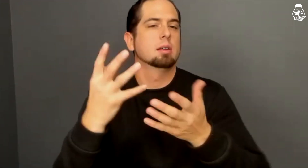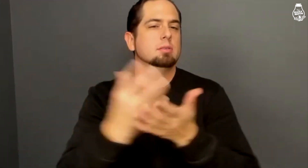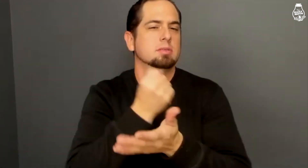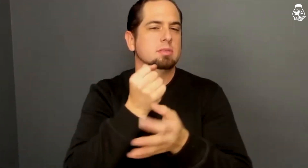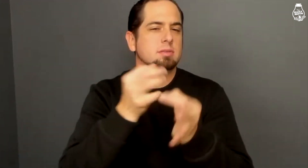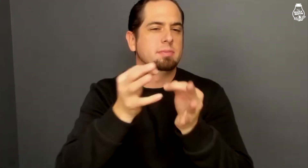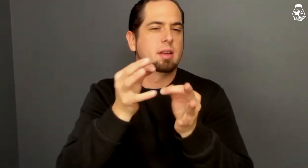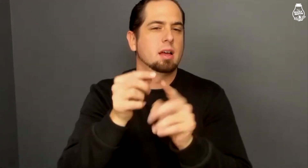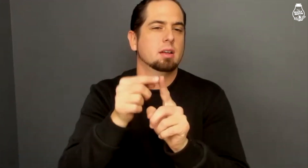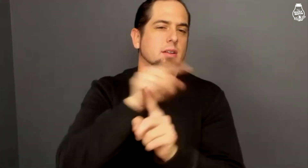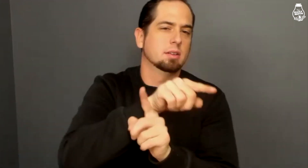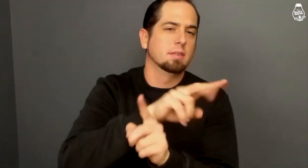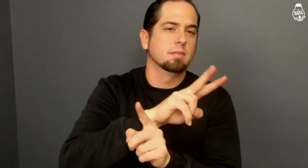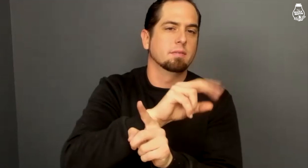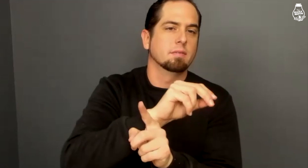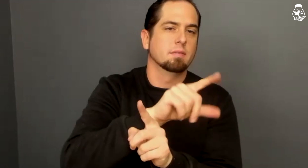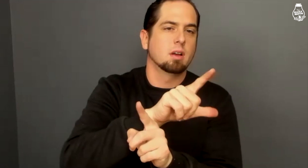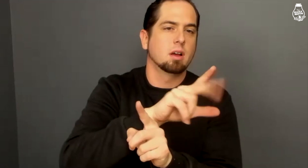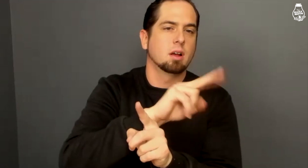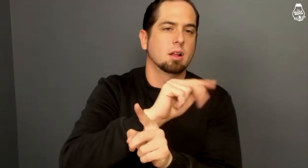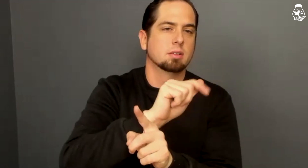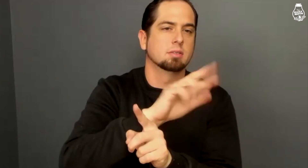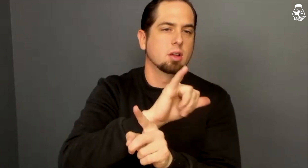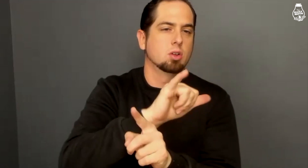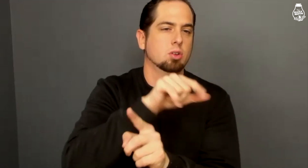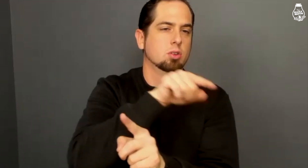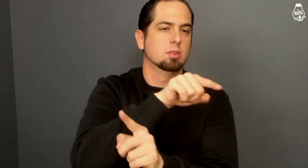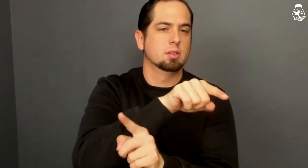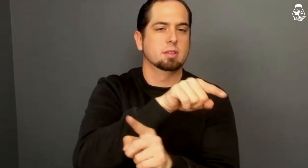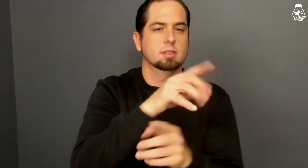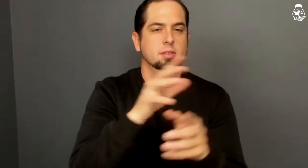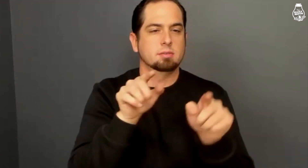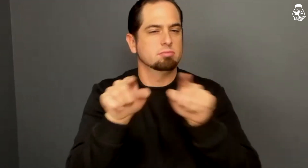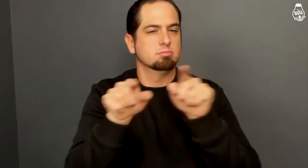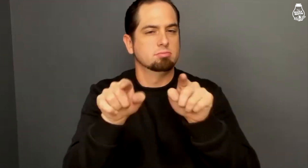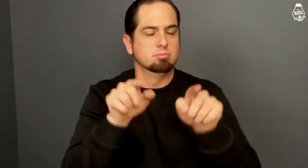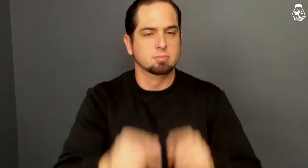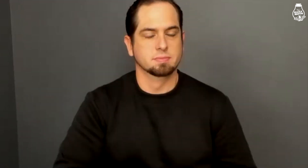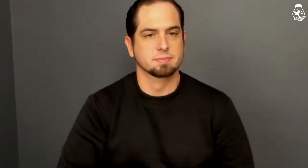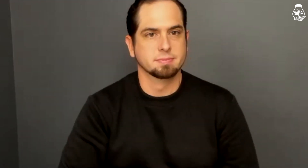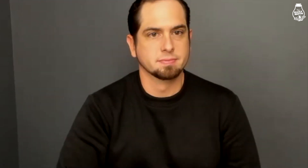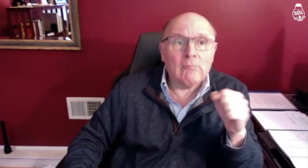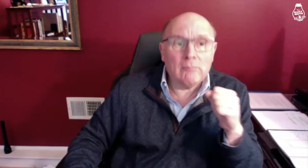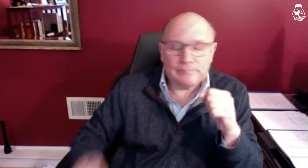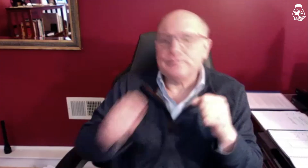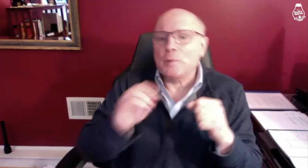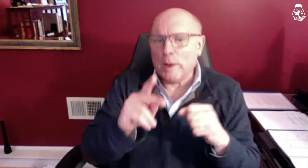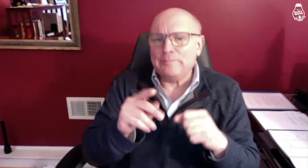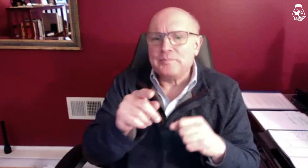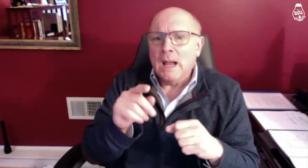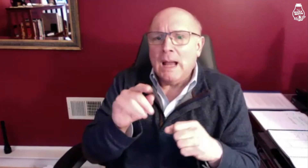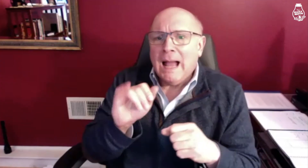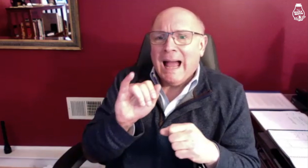and then explain what voluntary manslaughter is? Okay.